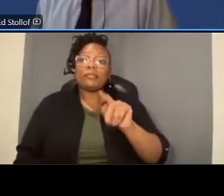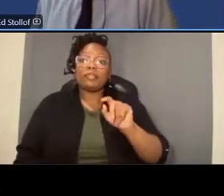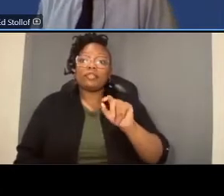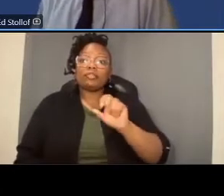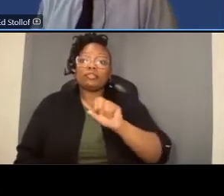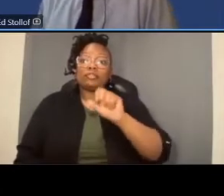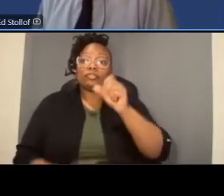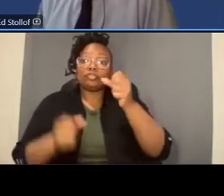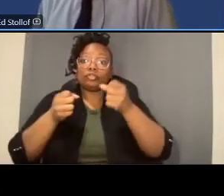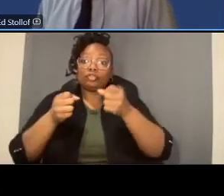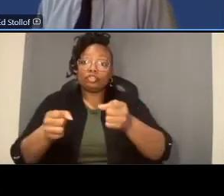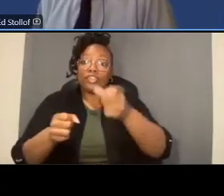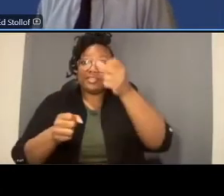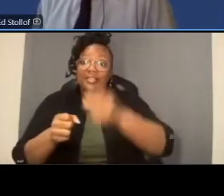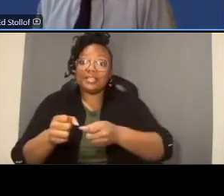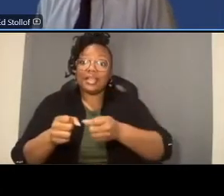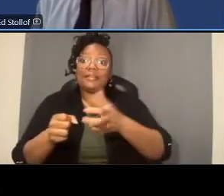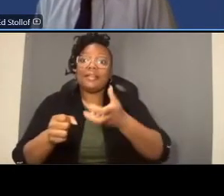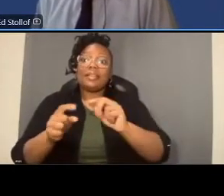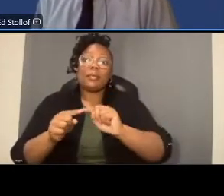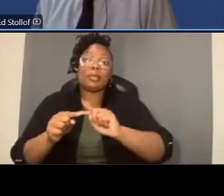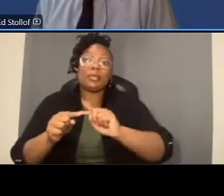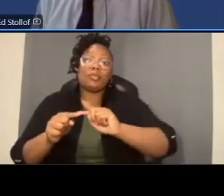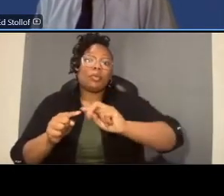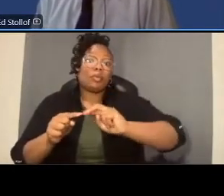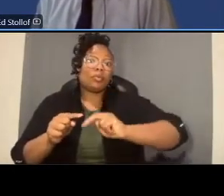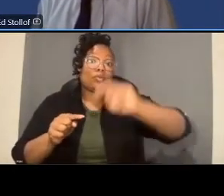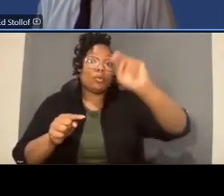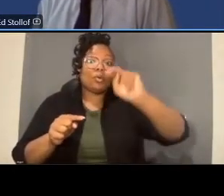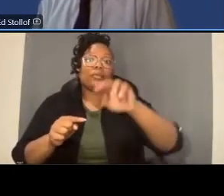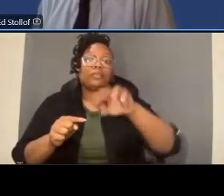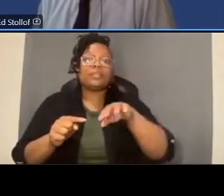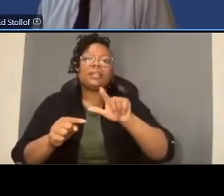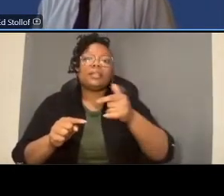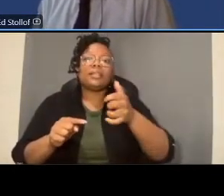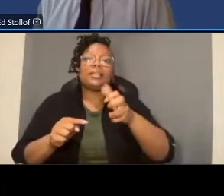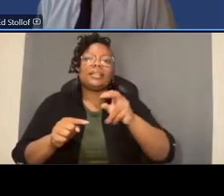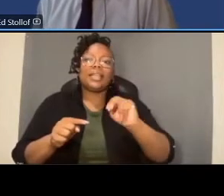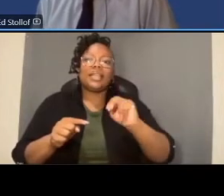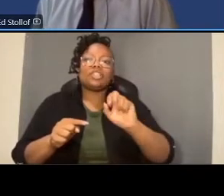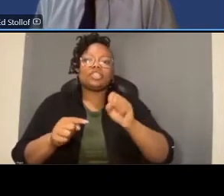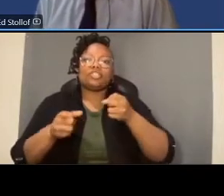and we go north delegation street uh on the northern part of the corridor we have a secondary